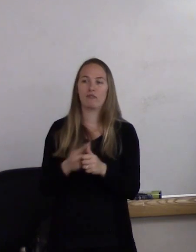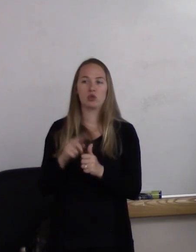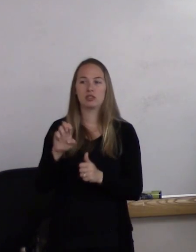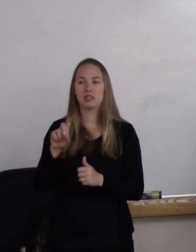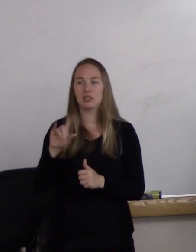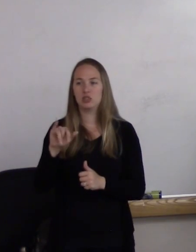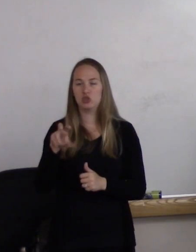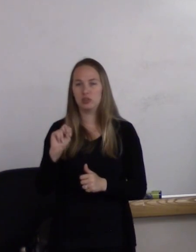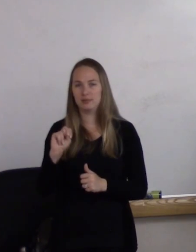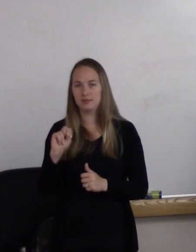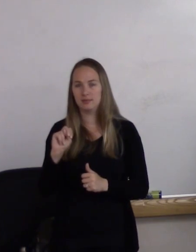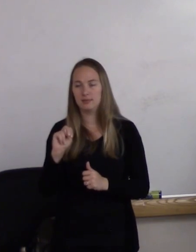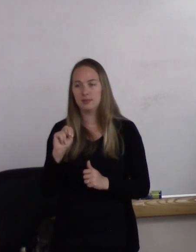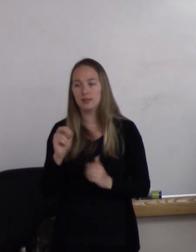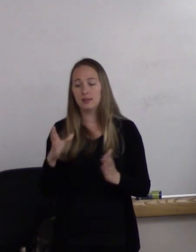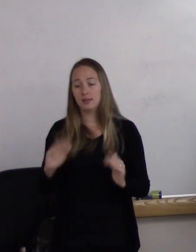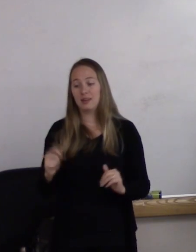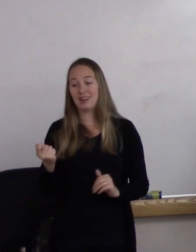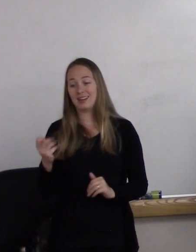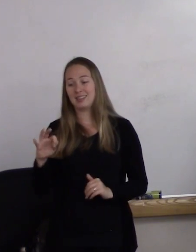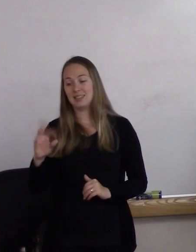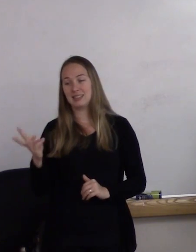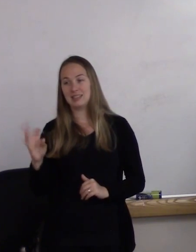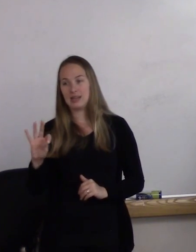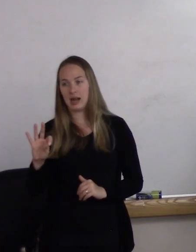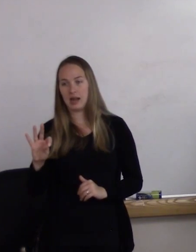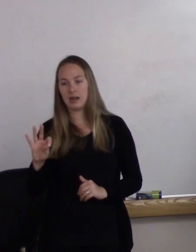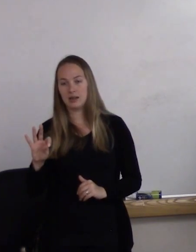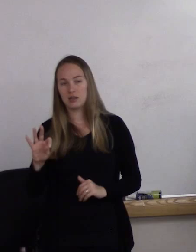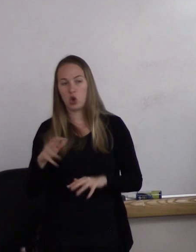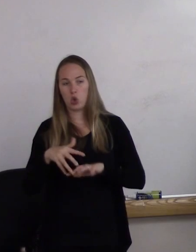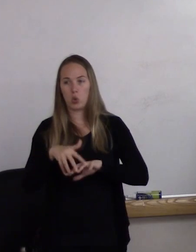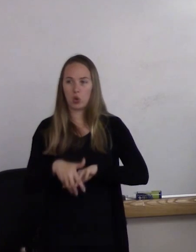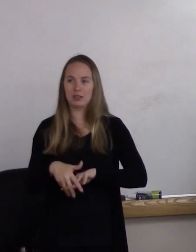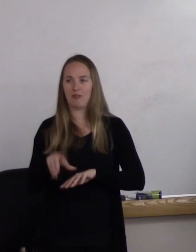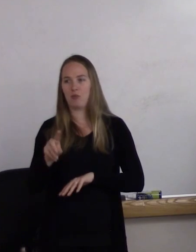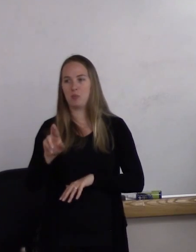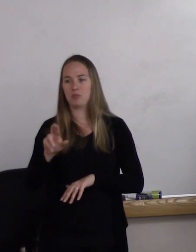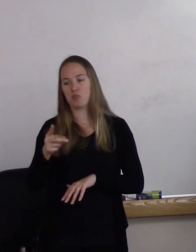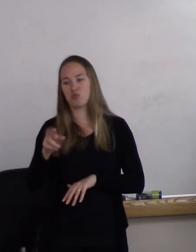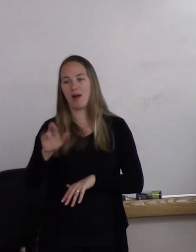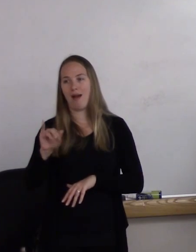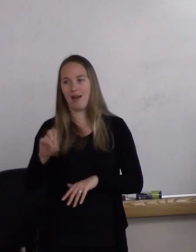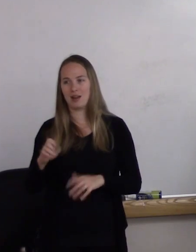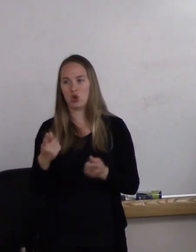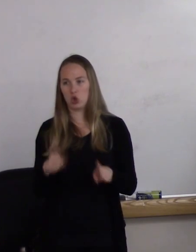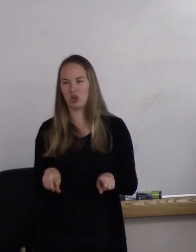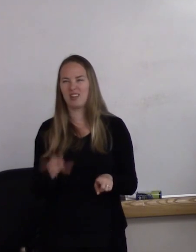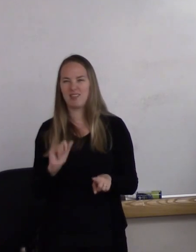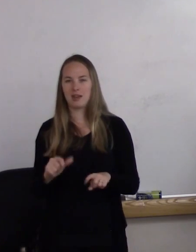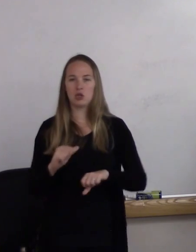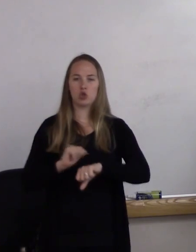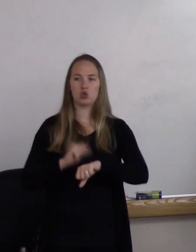And then 1969, the roots of pride occurred, and it's known as the Stonewall Rebellion